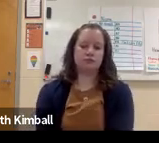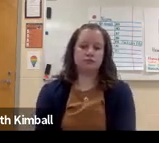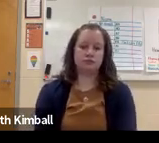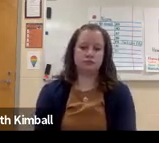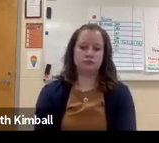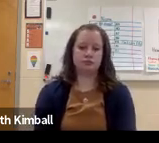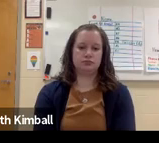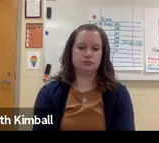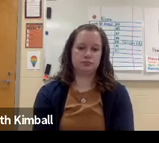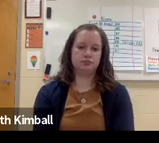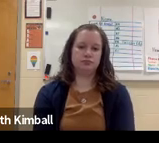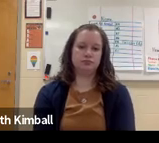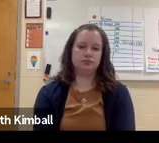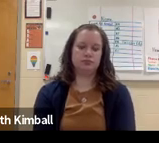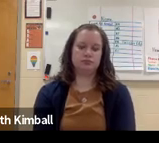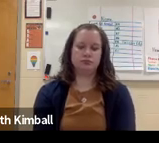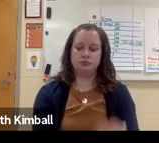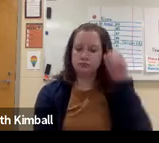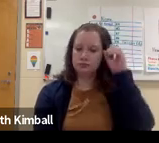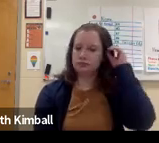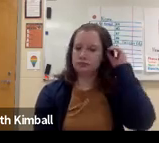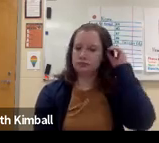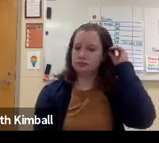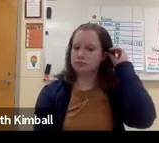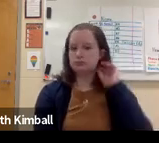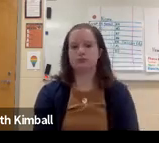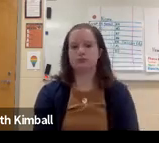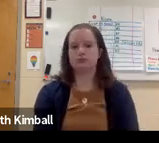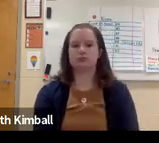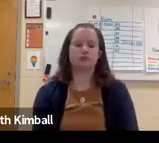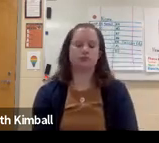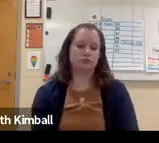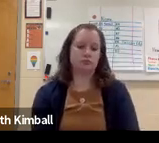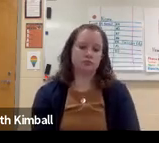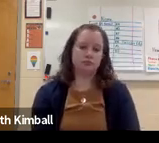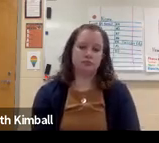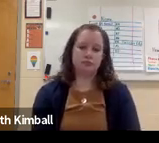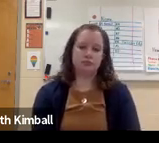different. Right. Yeah, there are these special ed programs that